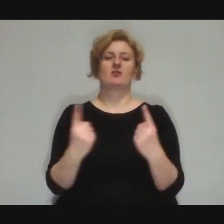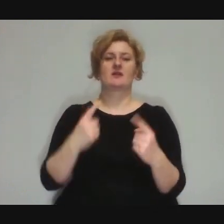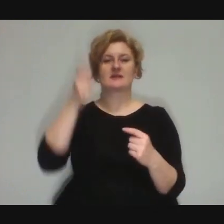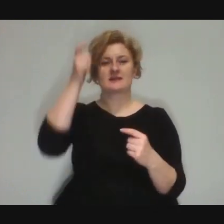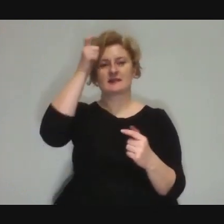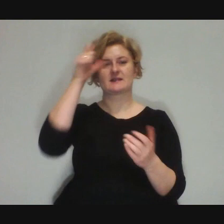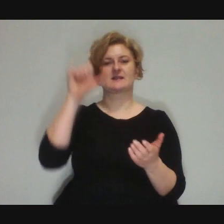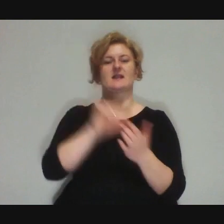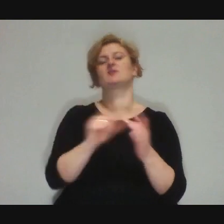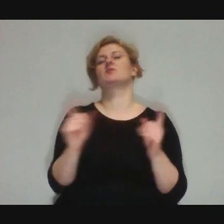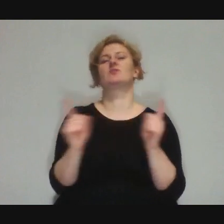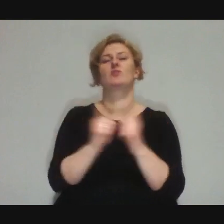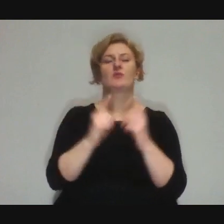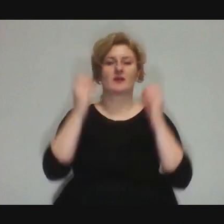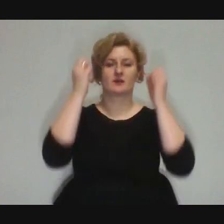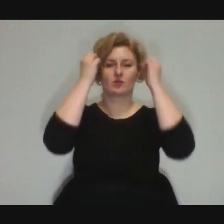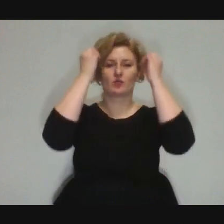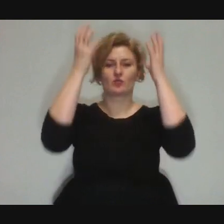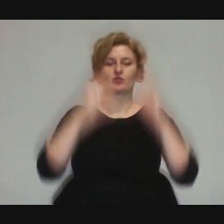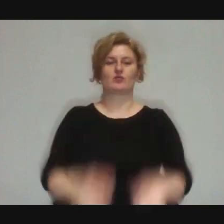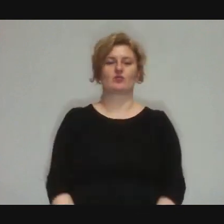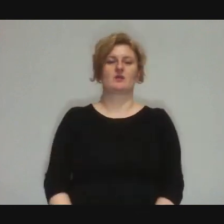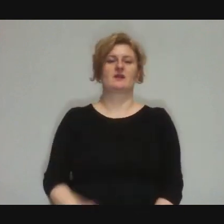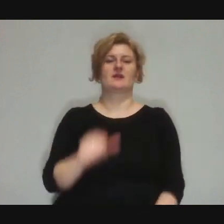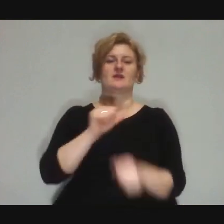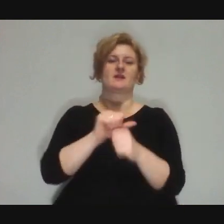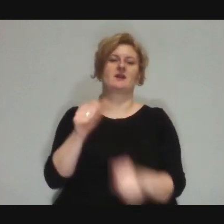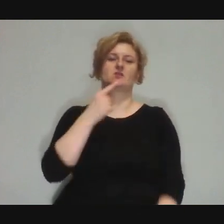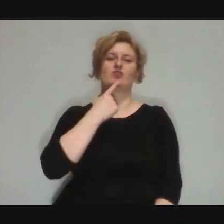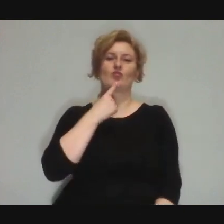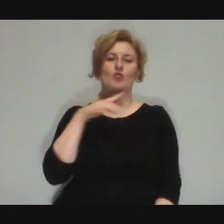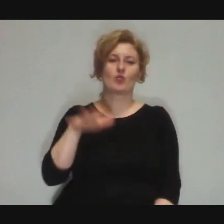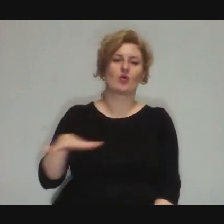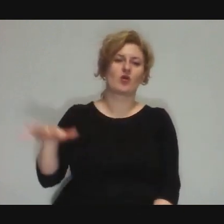we have these young people